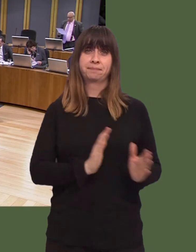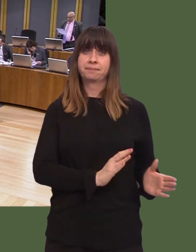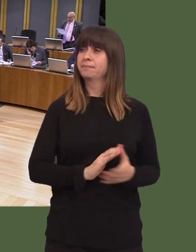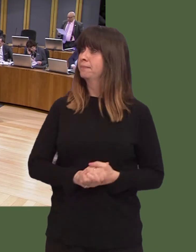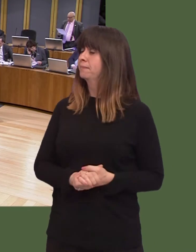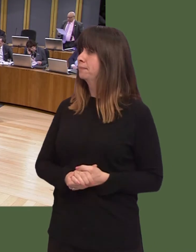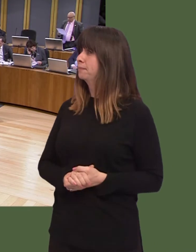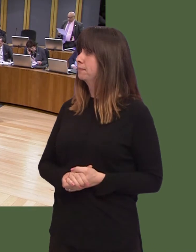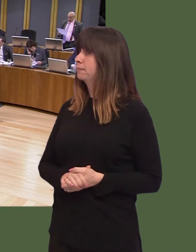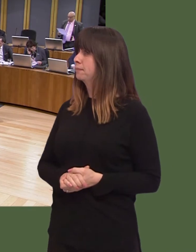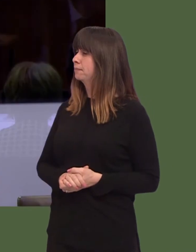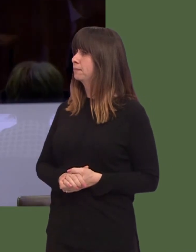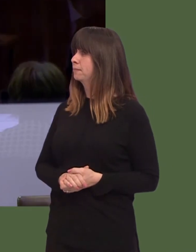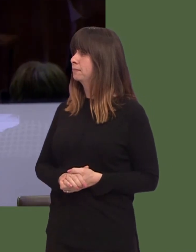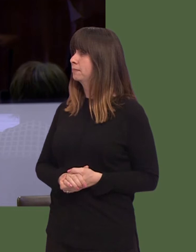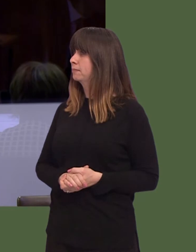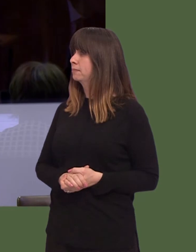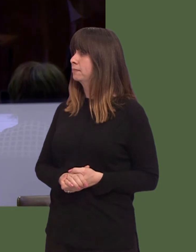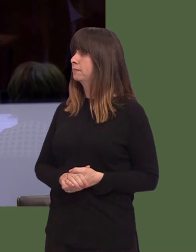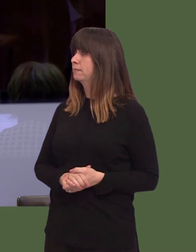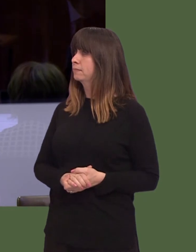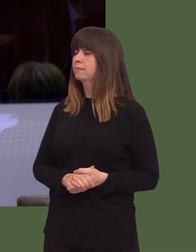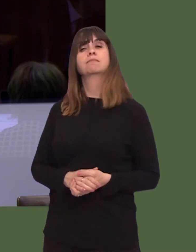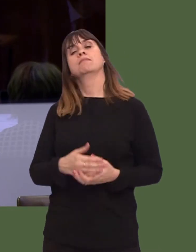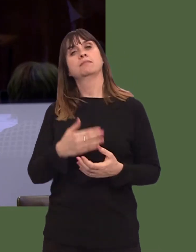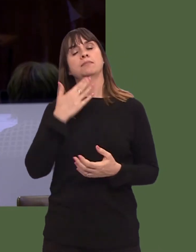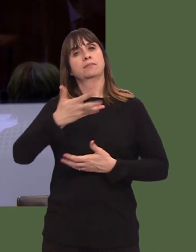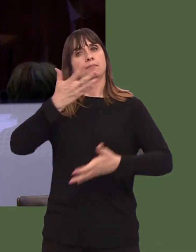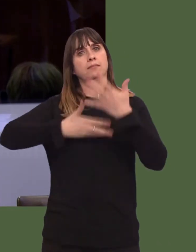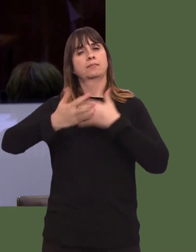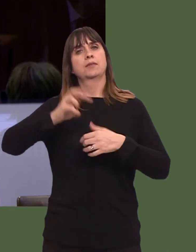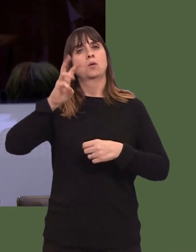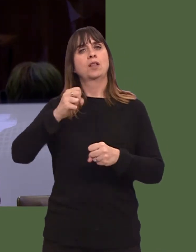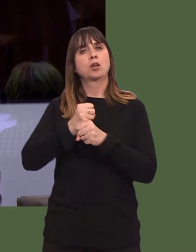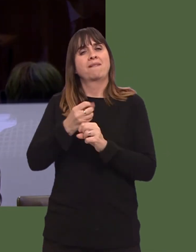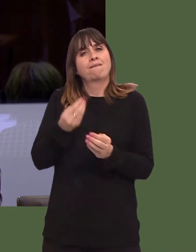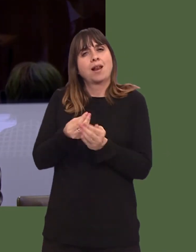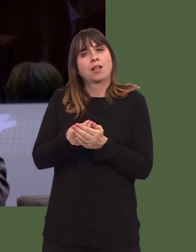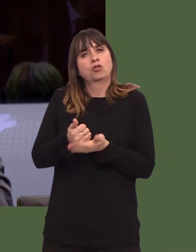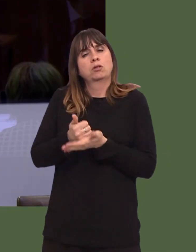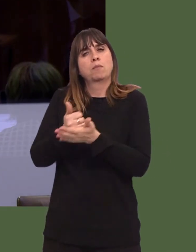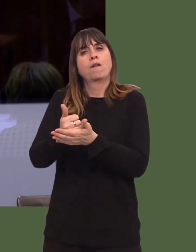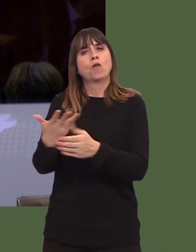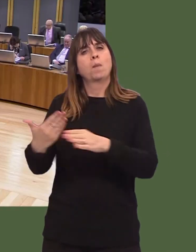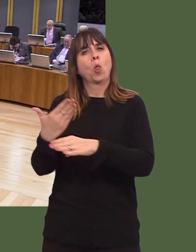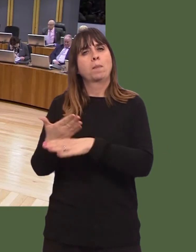Will the First Minister make a statement on Welsh Government financial support for employment in south-east Wales? OAQ(5)0513(FM) Carwyn Jones: Yes.